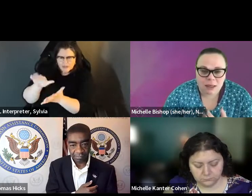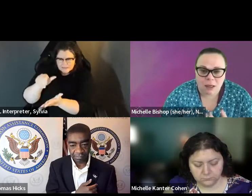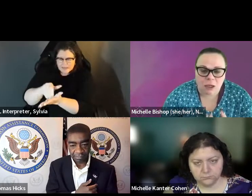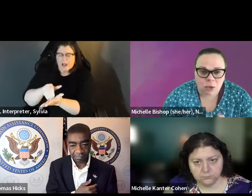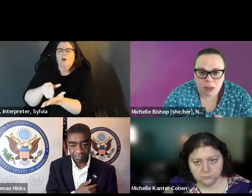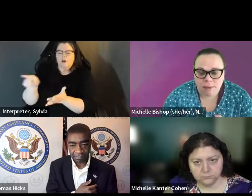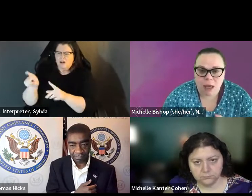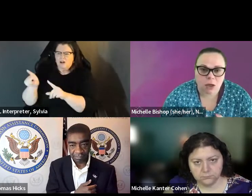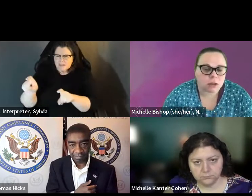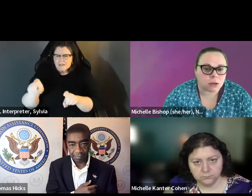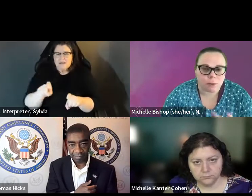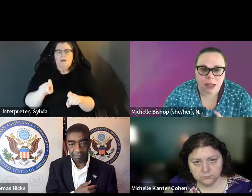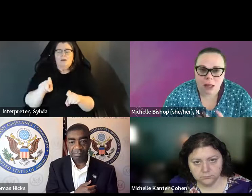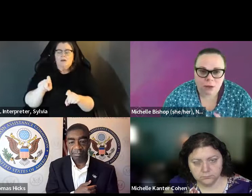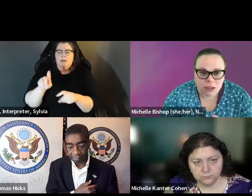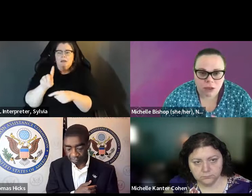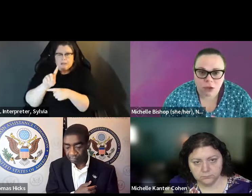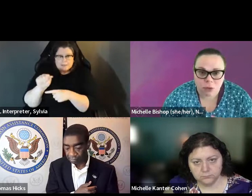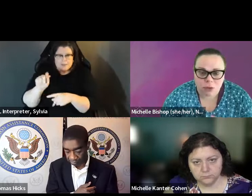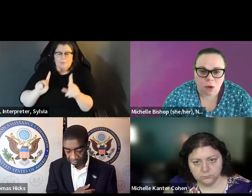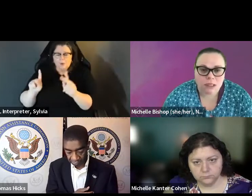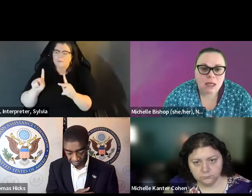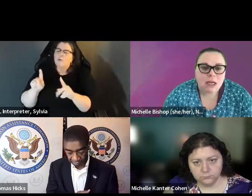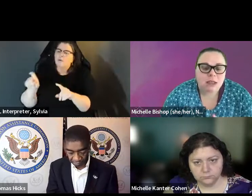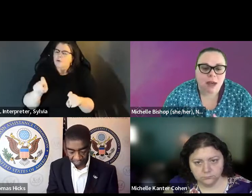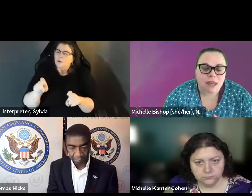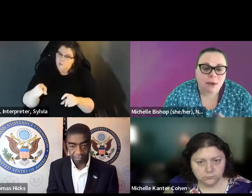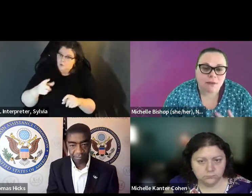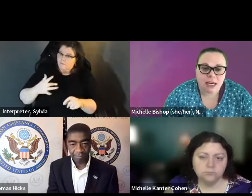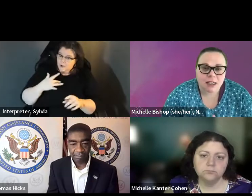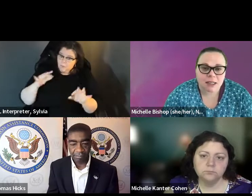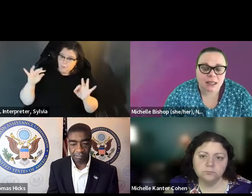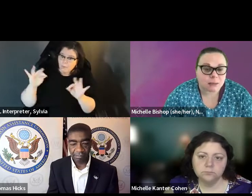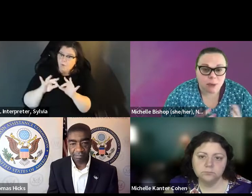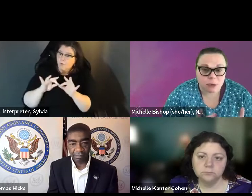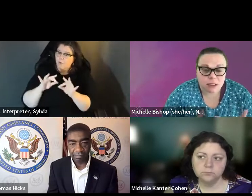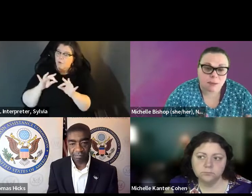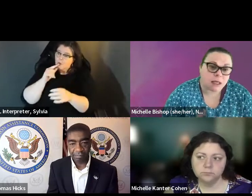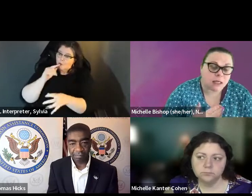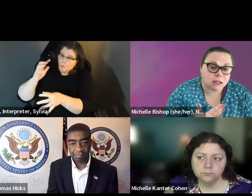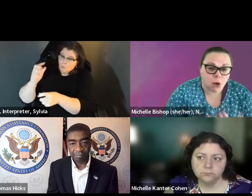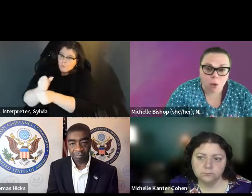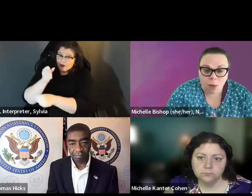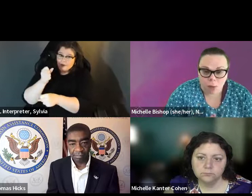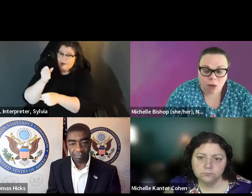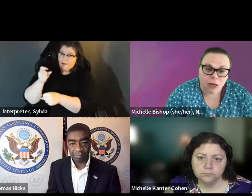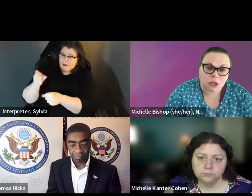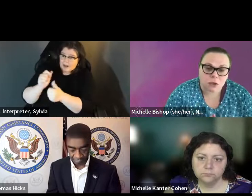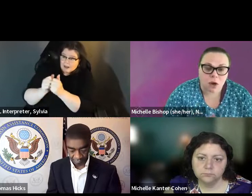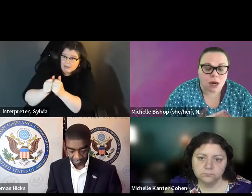think we also have data from Puh research center that says people with disabilities were more like he to report that This is Michelle Bishop. I have to disagree quickly with Tom, because I think we also have data from Pew Research Center that says that people with disabilities we're more likely to report that they felt who Wins an election really matters that they're paying close attention to the results. they felt who wins an election really matters, they're